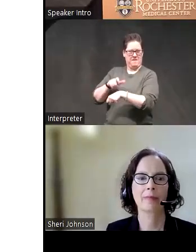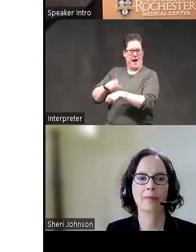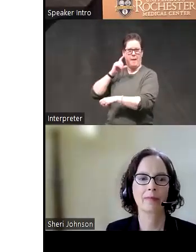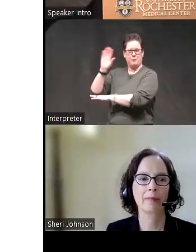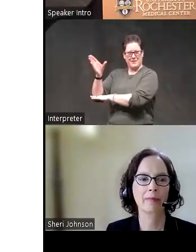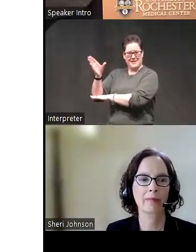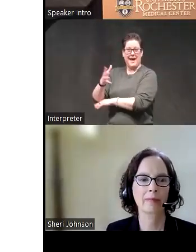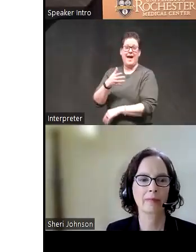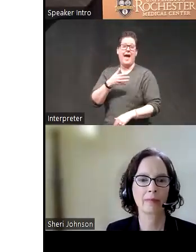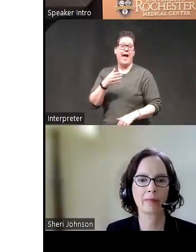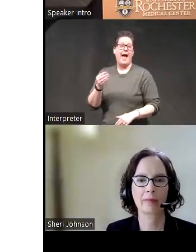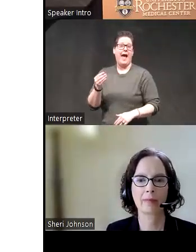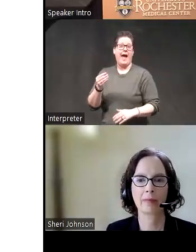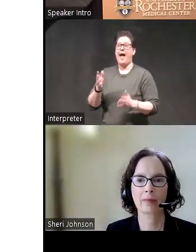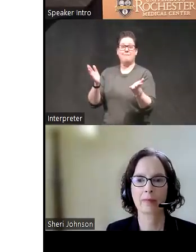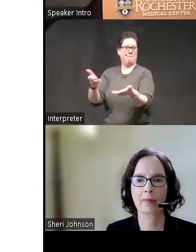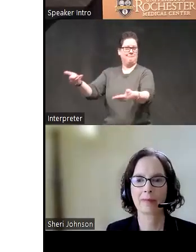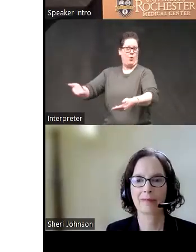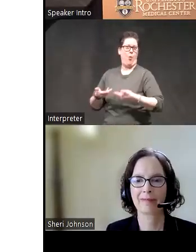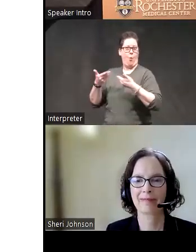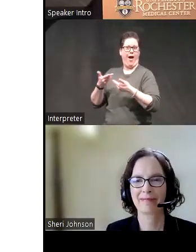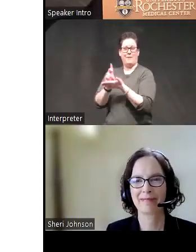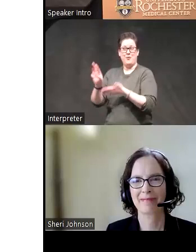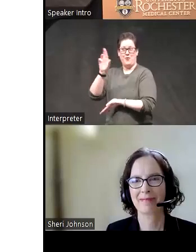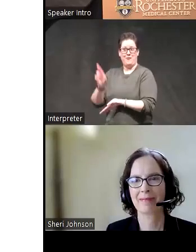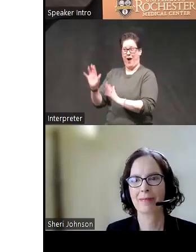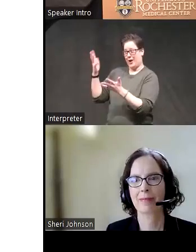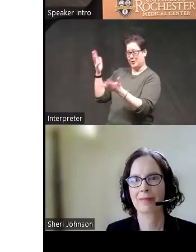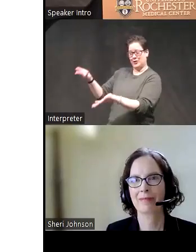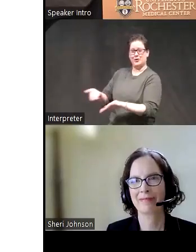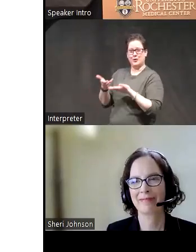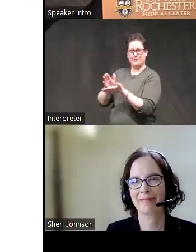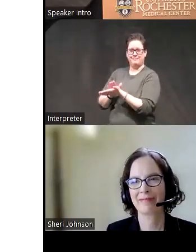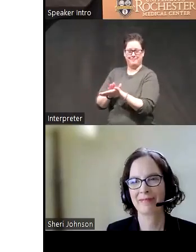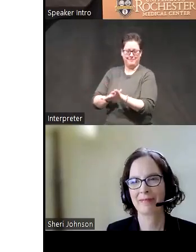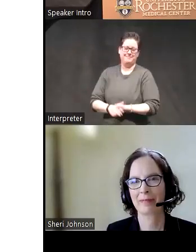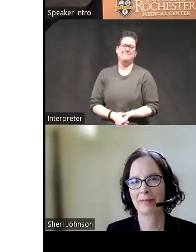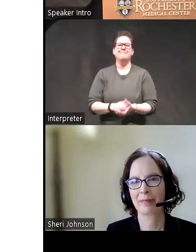and let's give her a warm welcome to the University of Rochester foreign